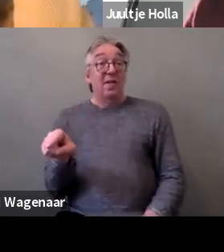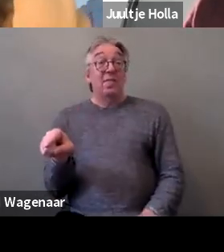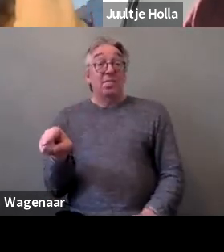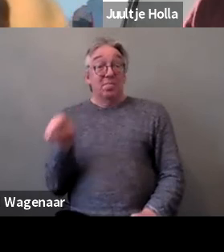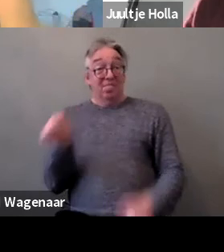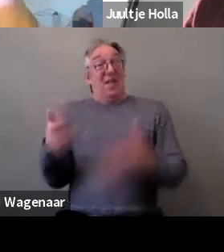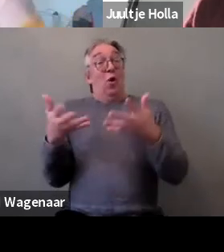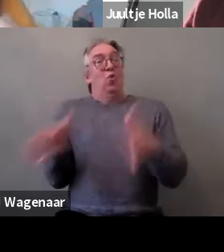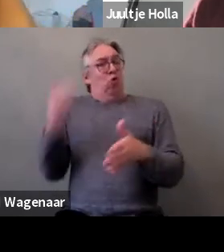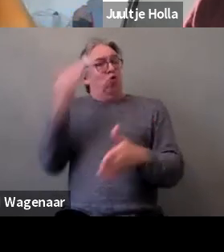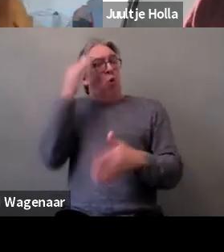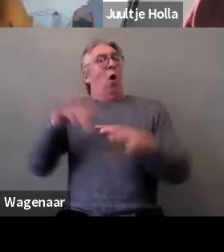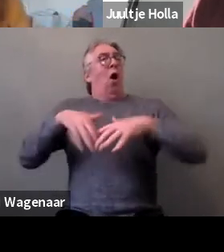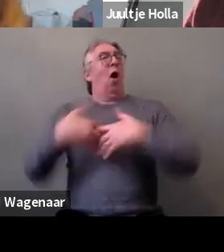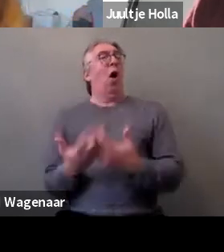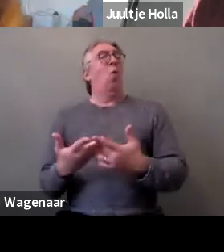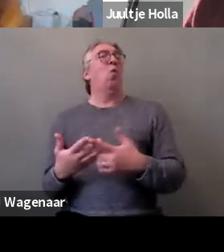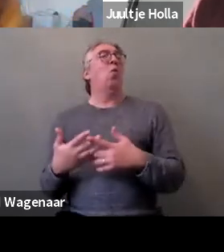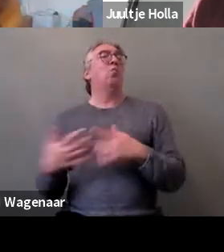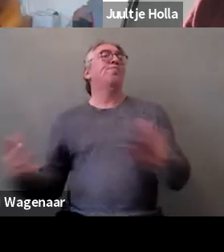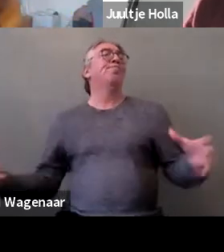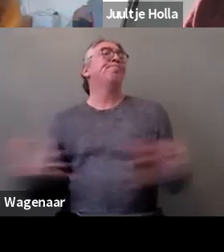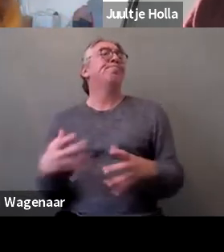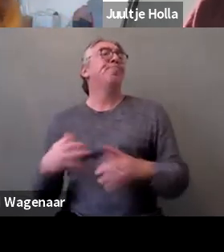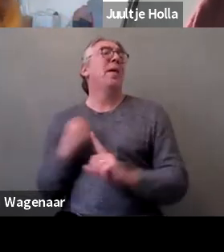but also support our work, it's an interaction.